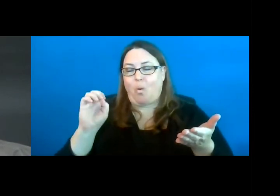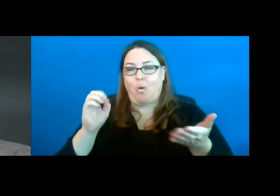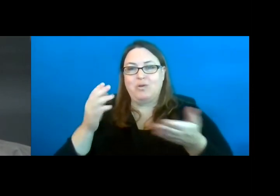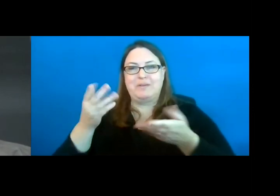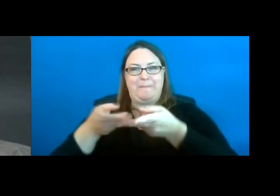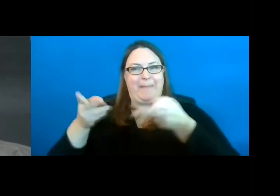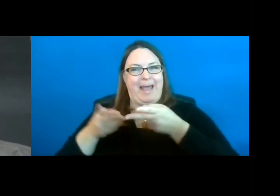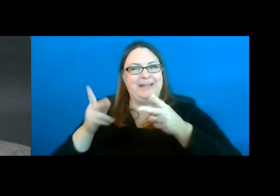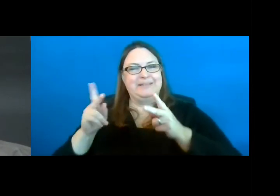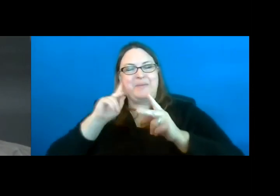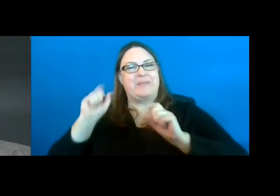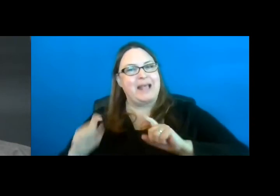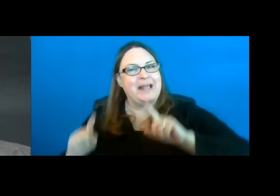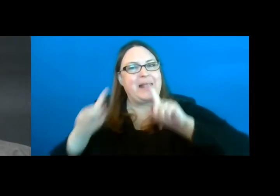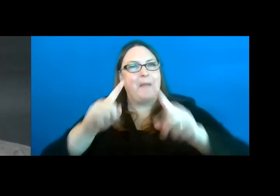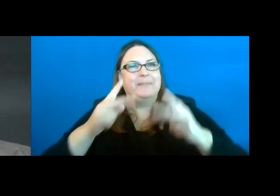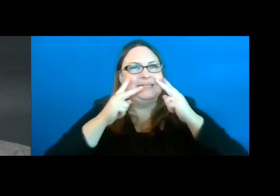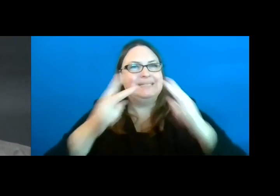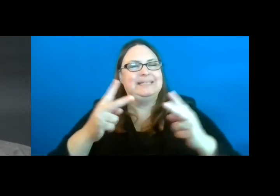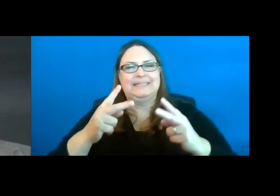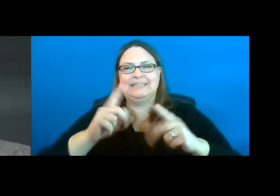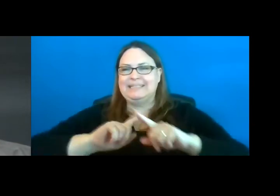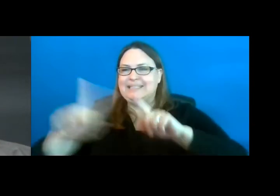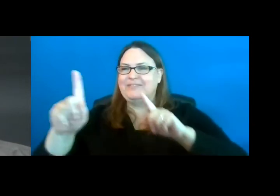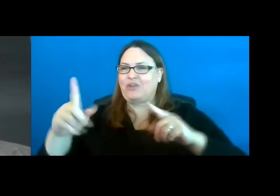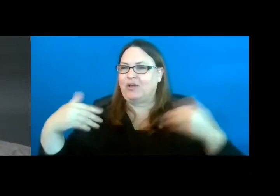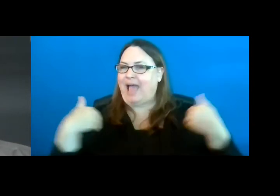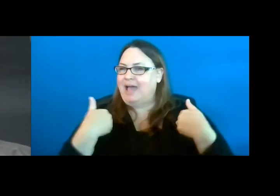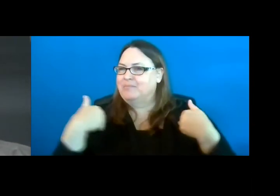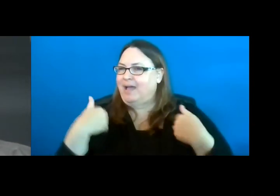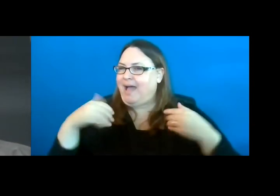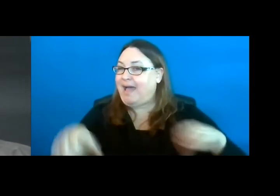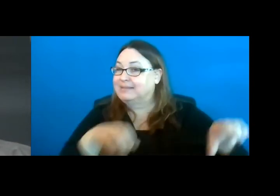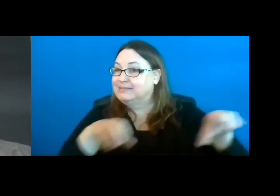and see different wildlife activities.